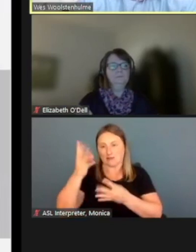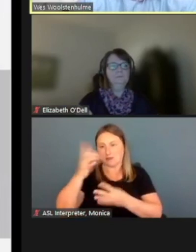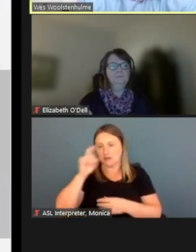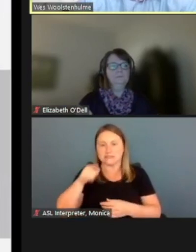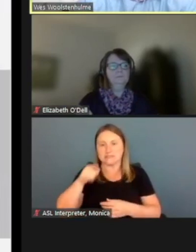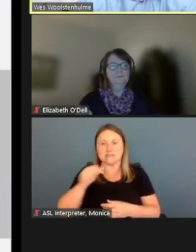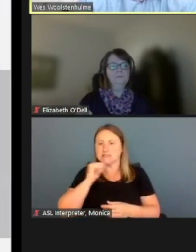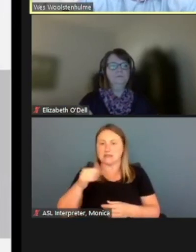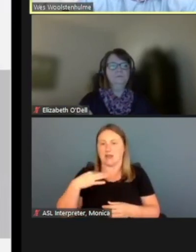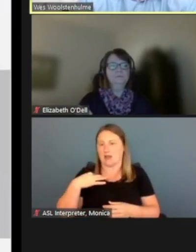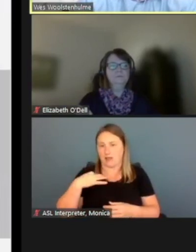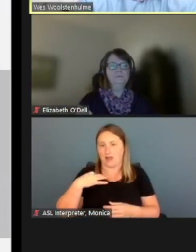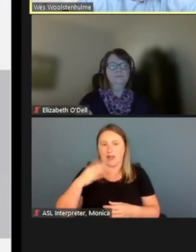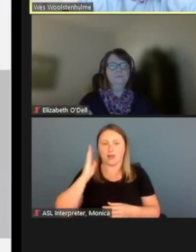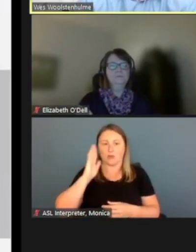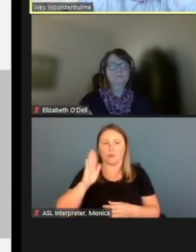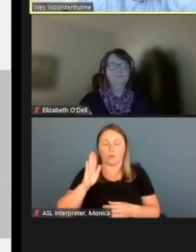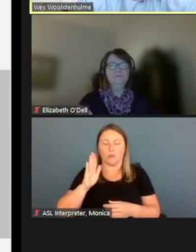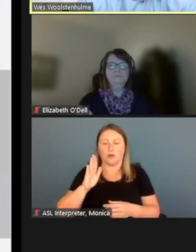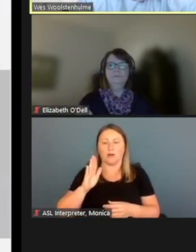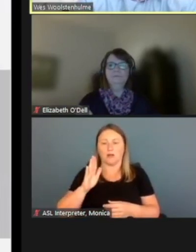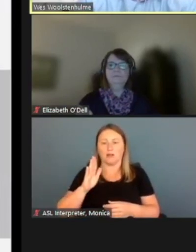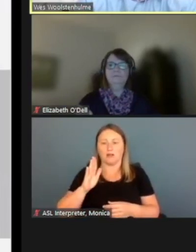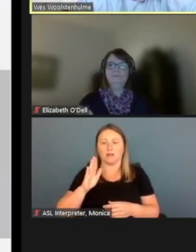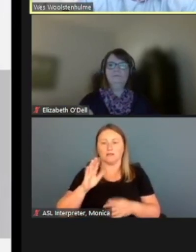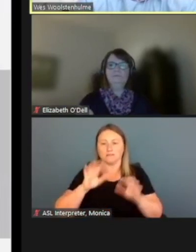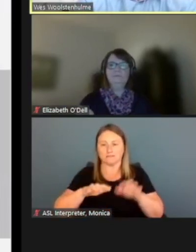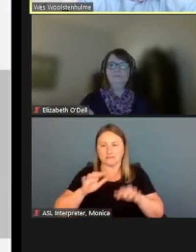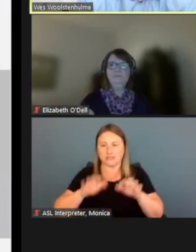We'll go ahead and put in his social security number.